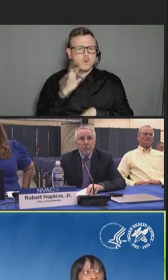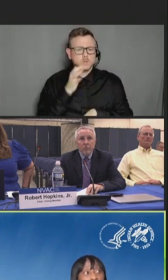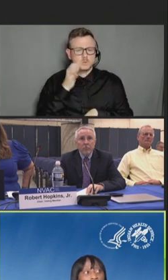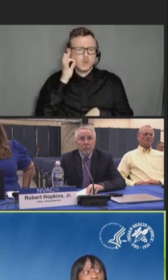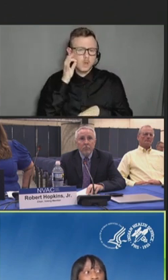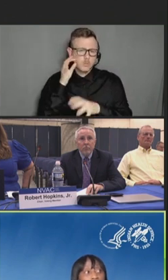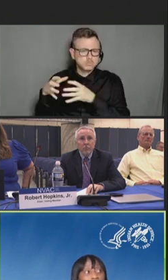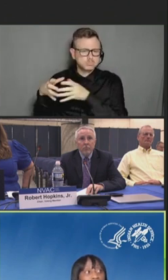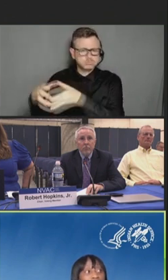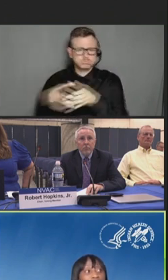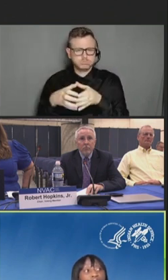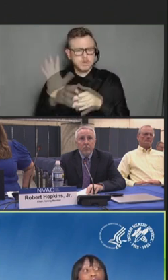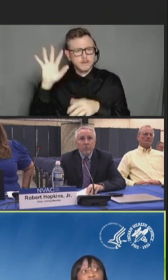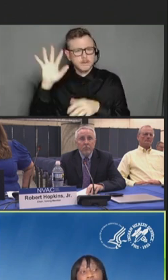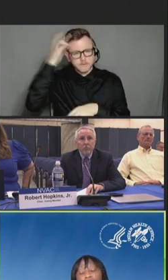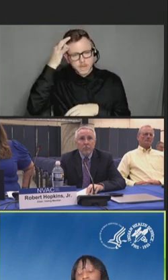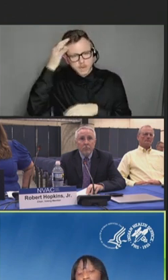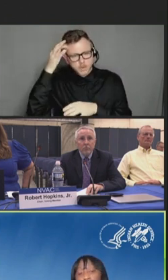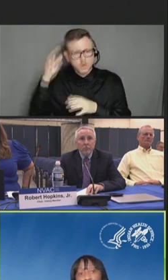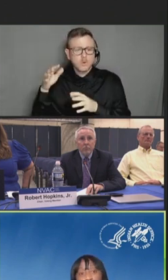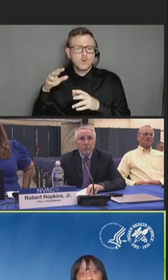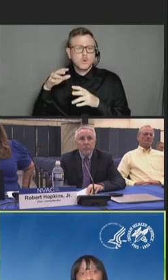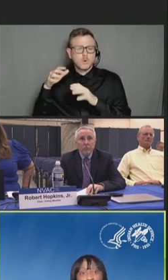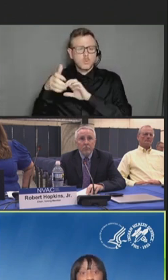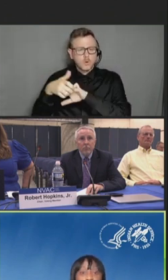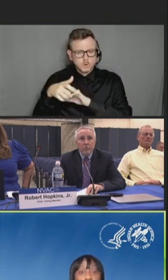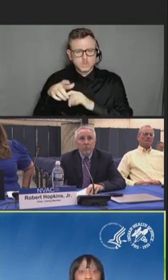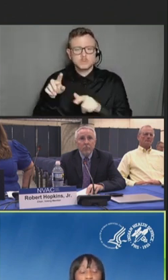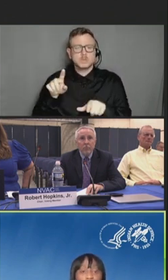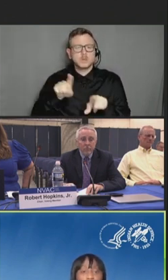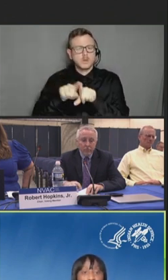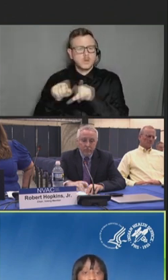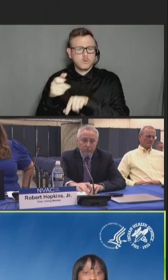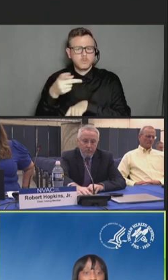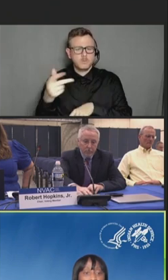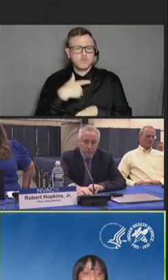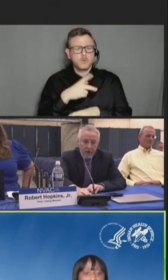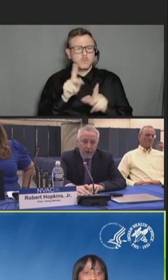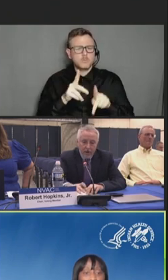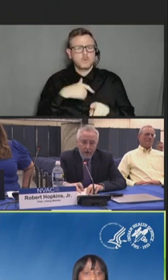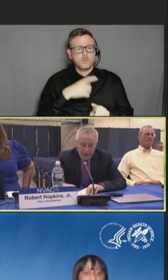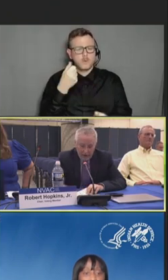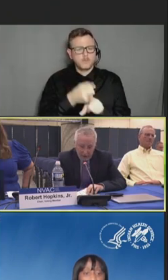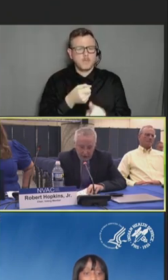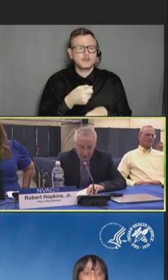Alaska Natives served by the Indian Health Service. Thank you. Robert Hopkins, Jr.: Thank you.